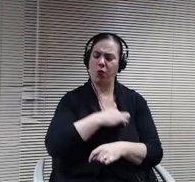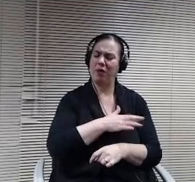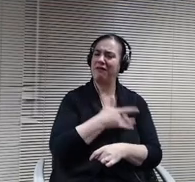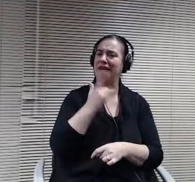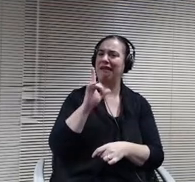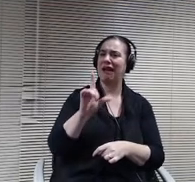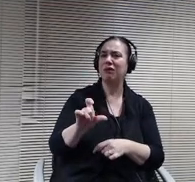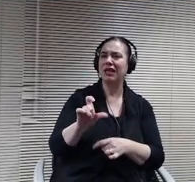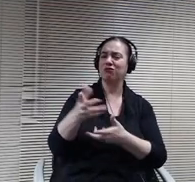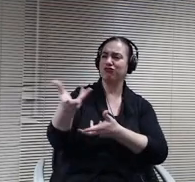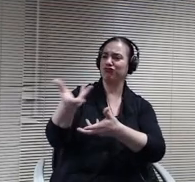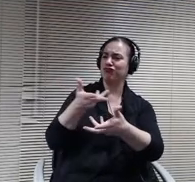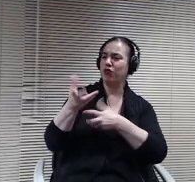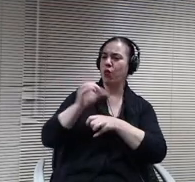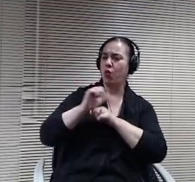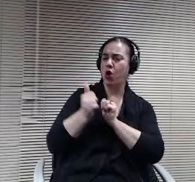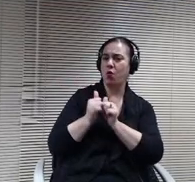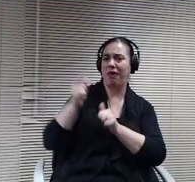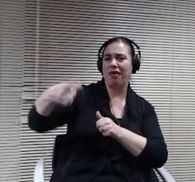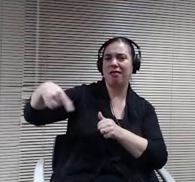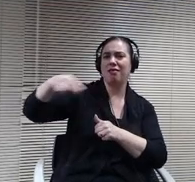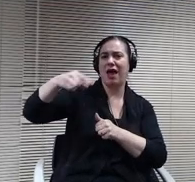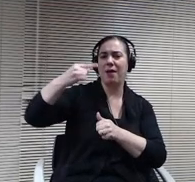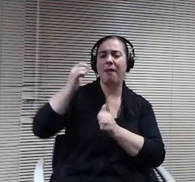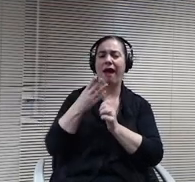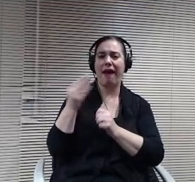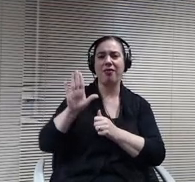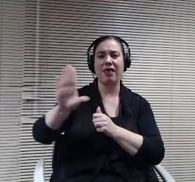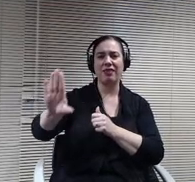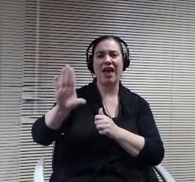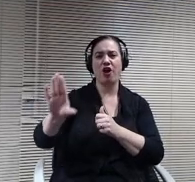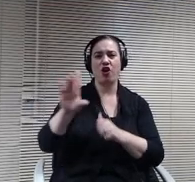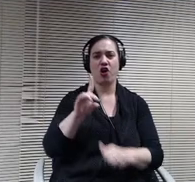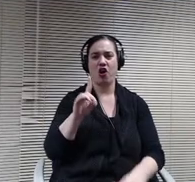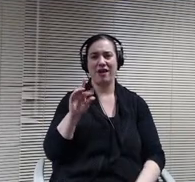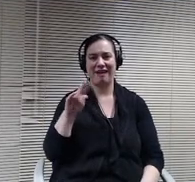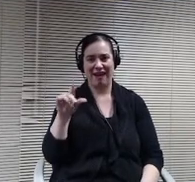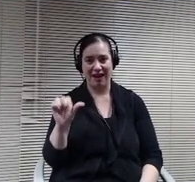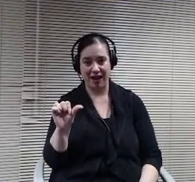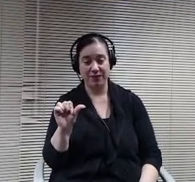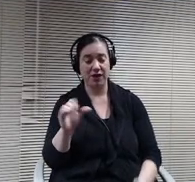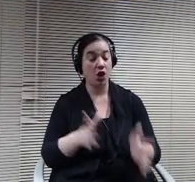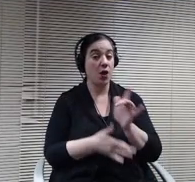But the latest data show that Hennepin County total for the